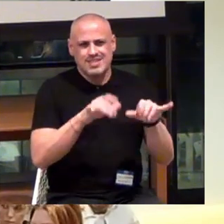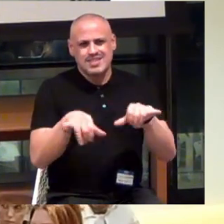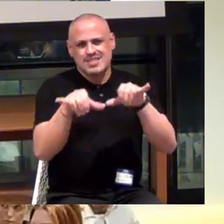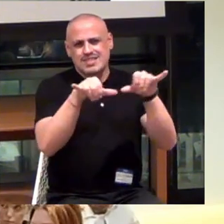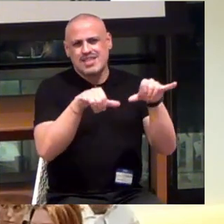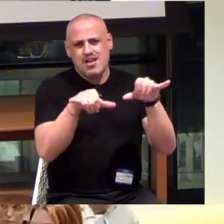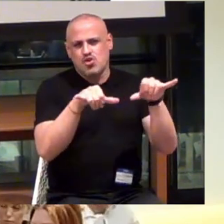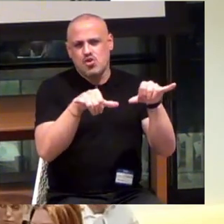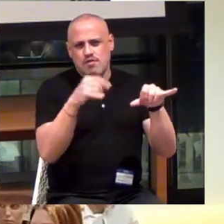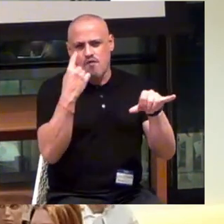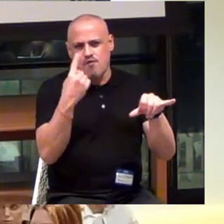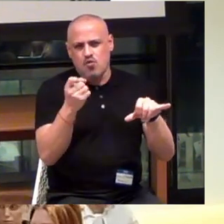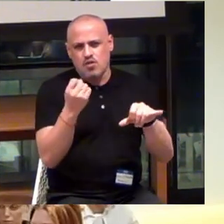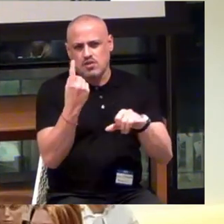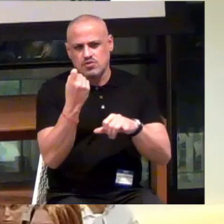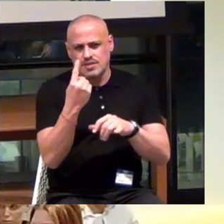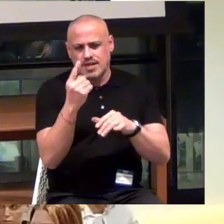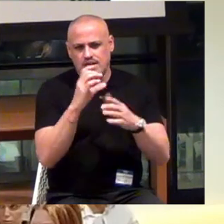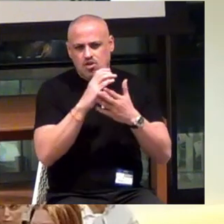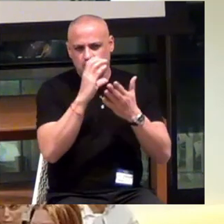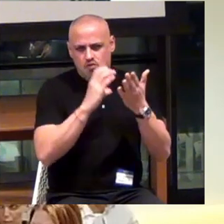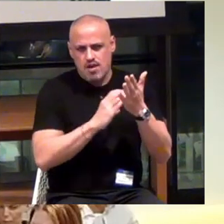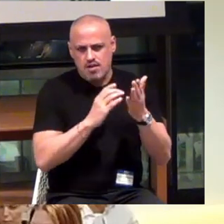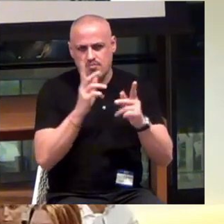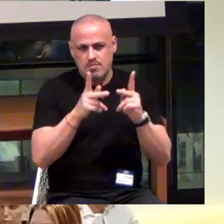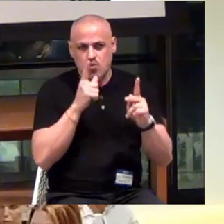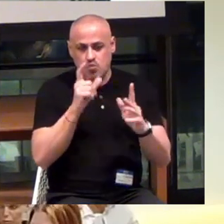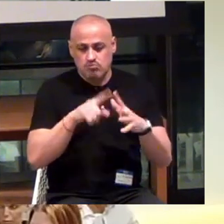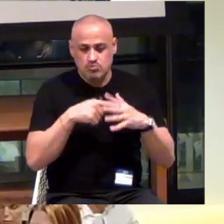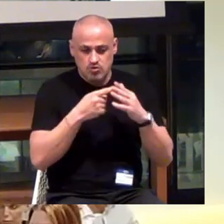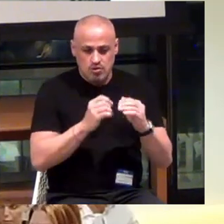and understanding into the curriculum, so that people who start building products are